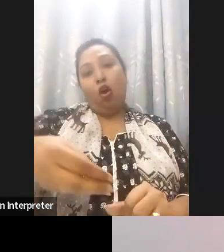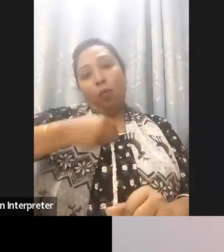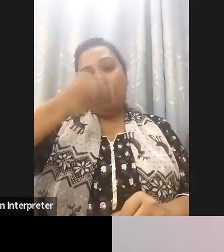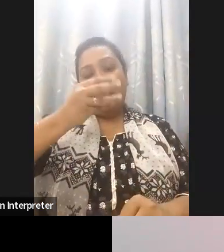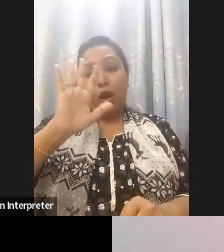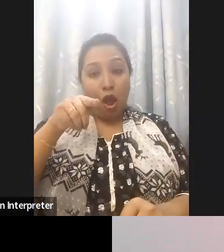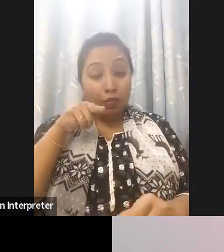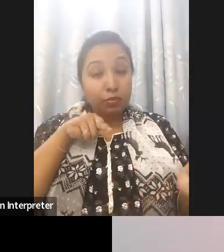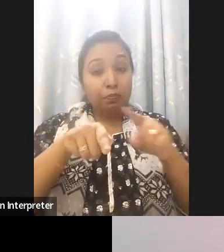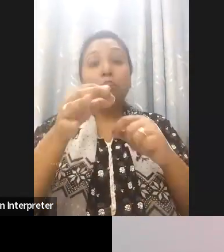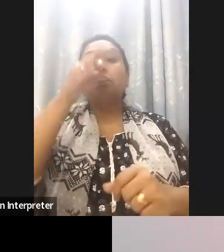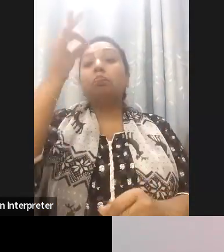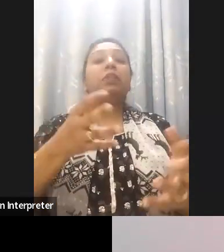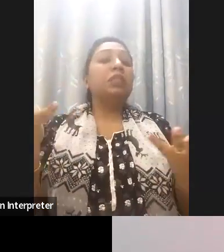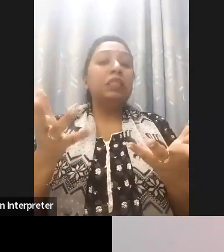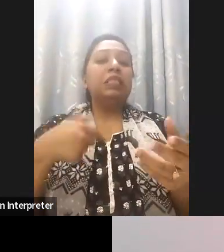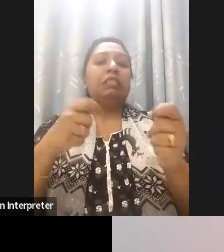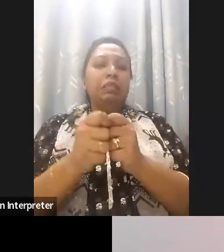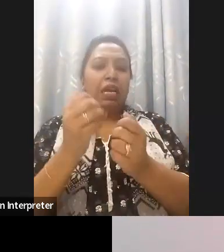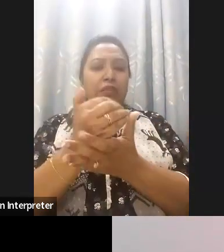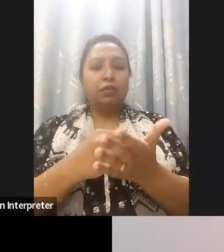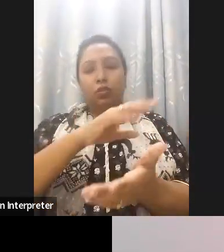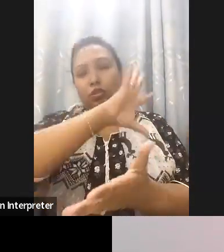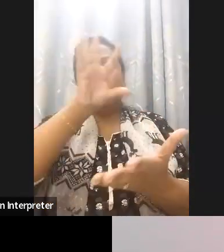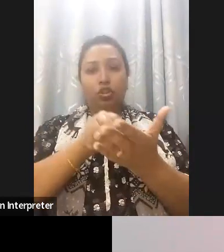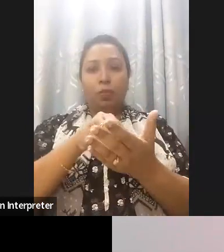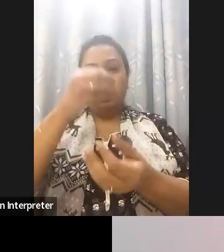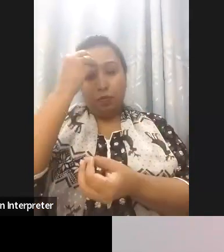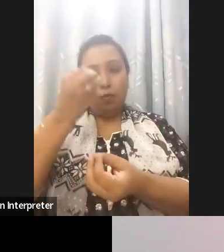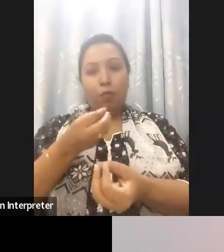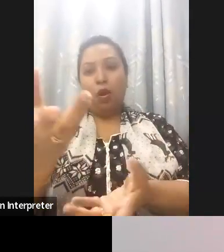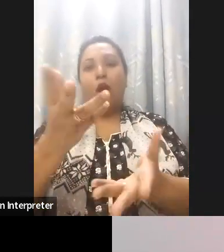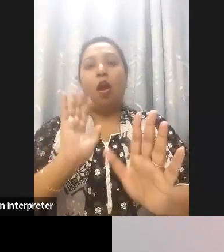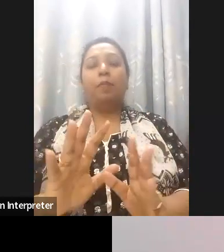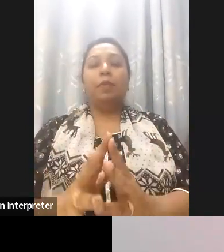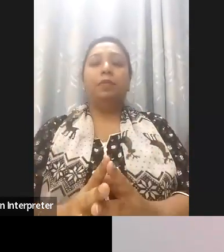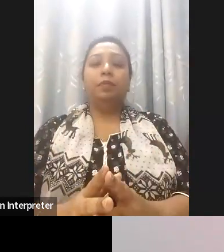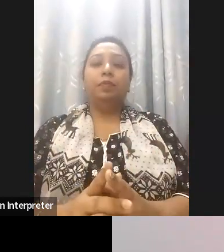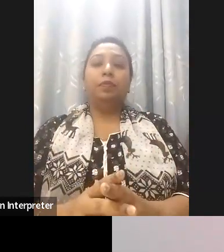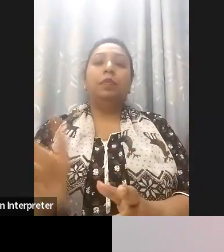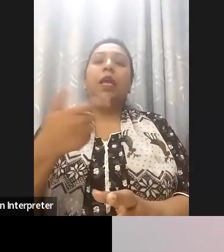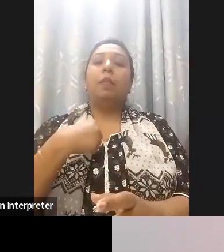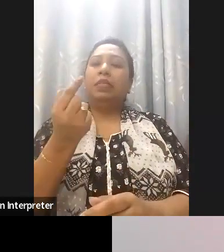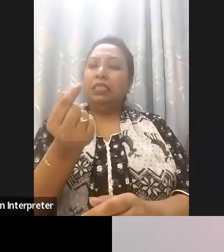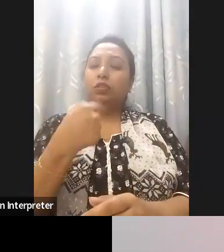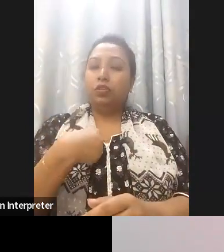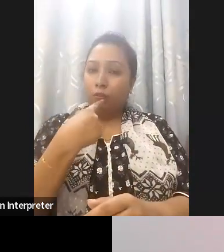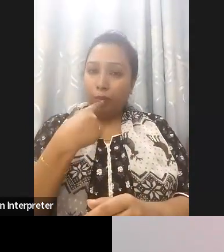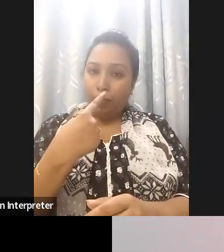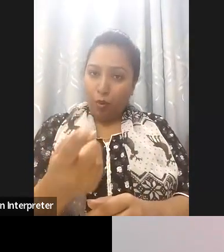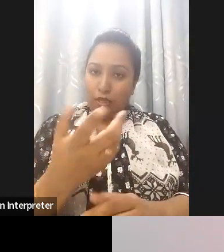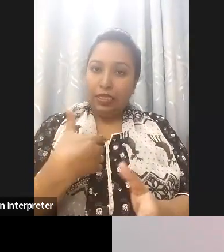enhance advocacy efforts but allow me to just address one tool that I am responsible